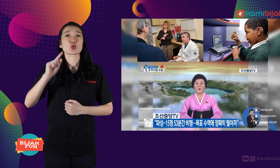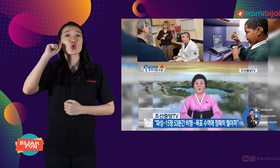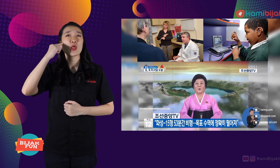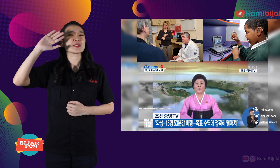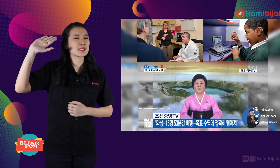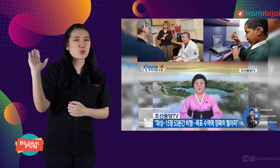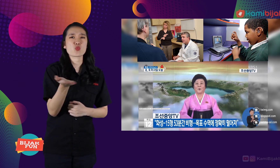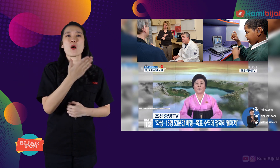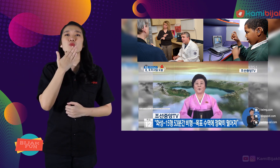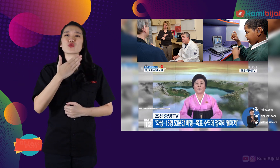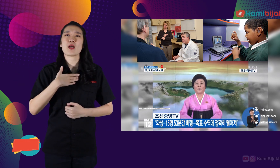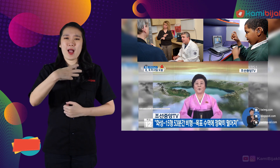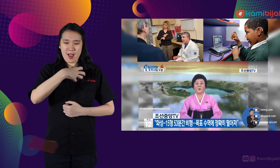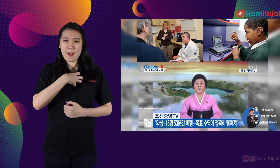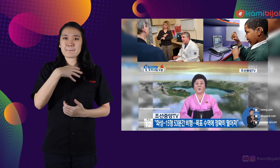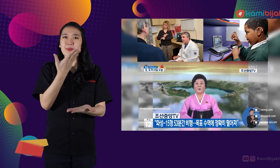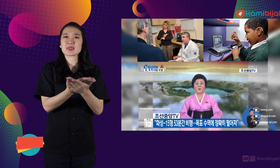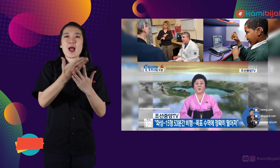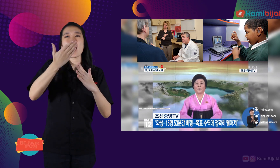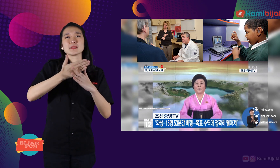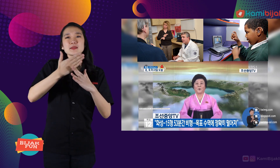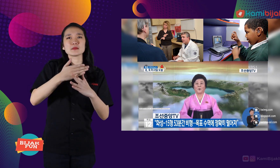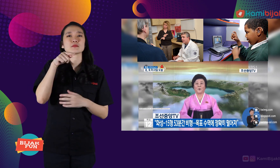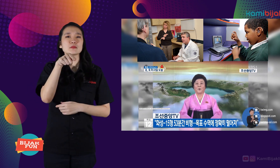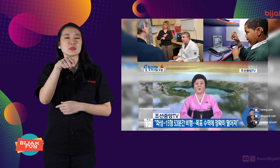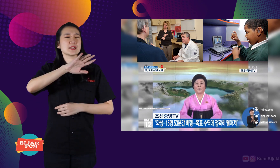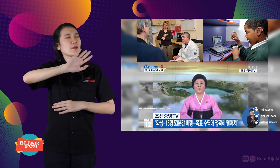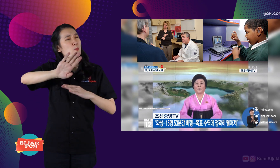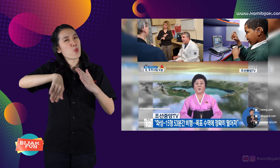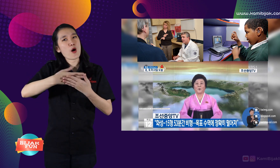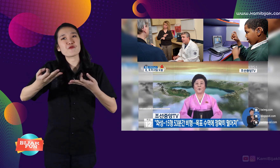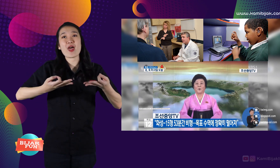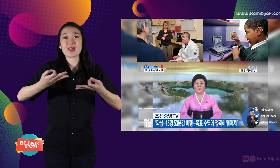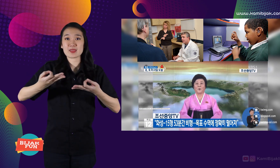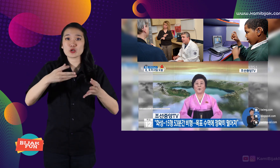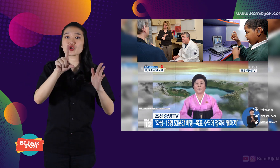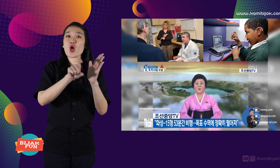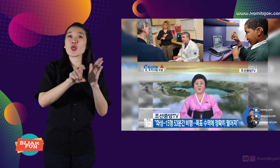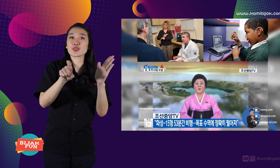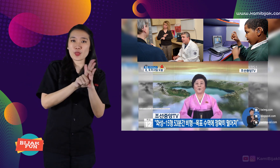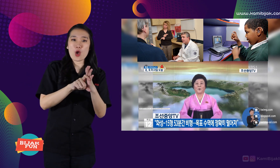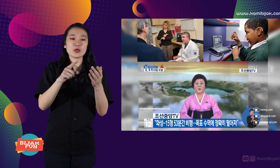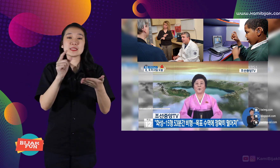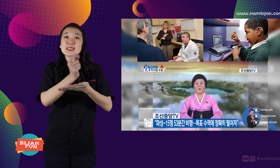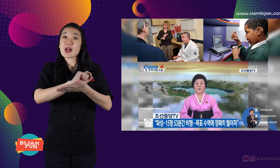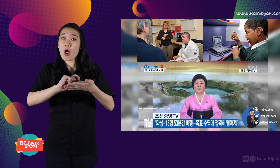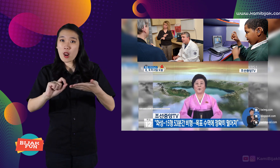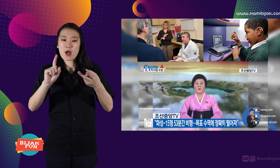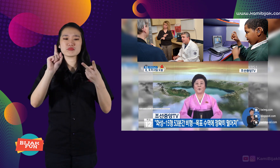All Deaf friends have the right to ask access to all facilities, such as schools,